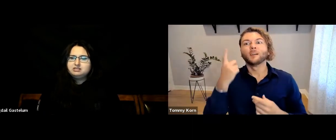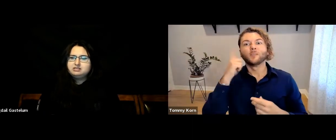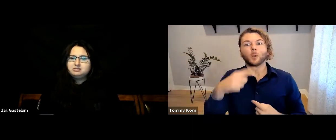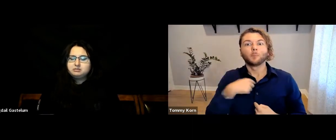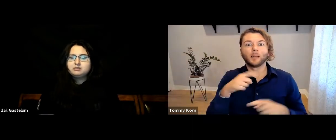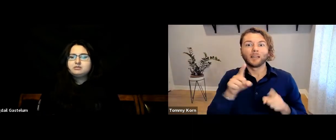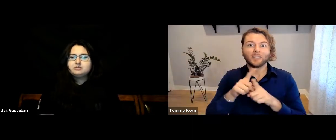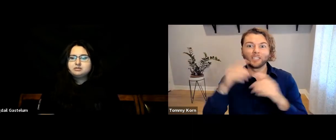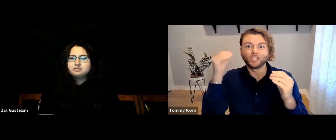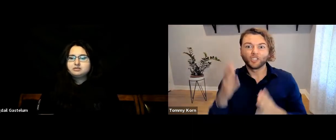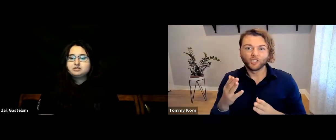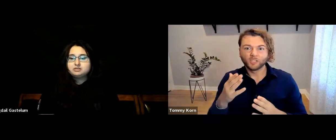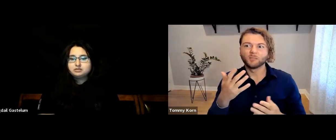For me, as a professor…